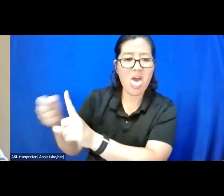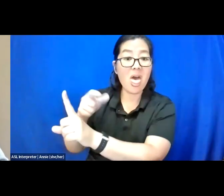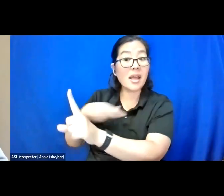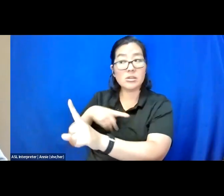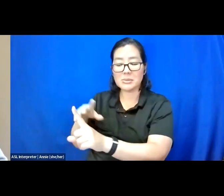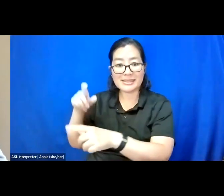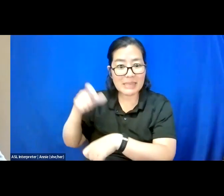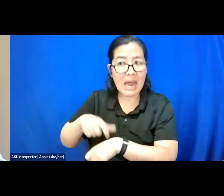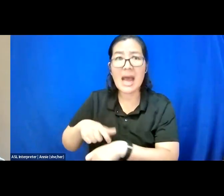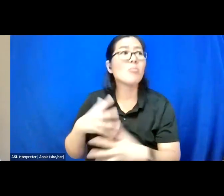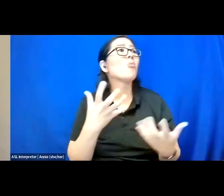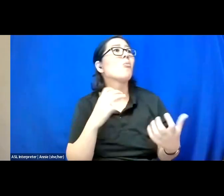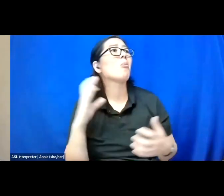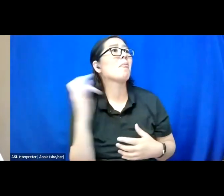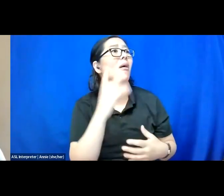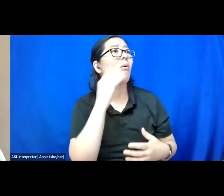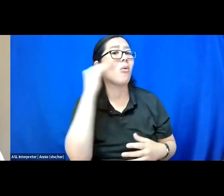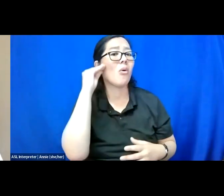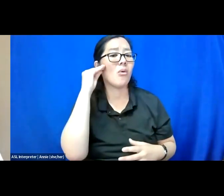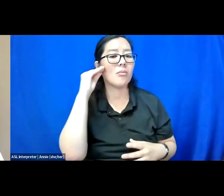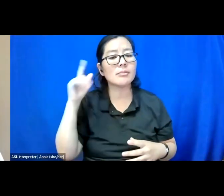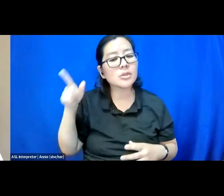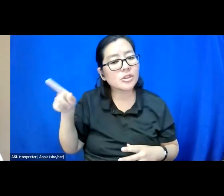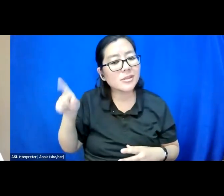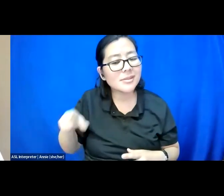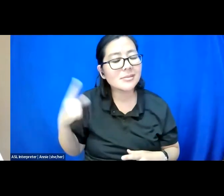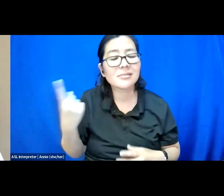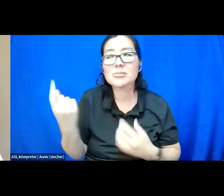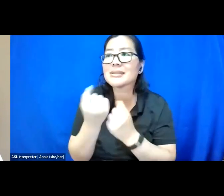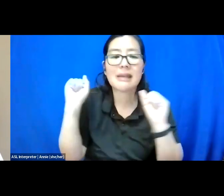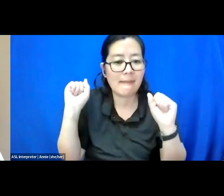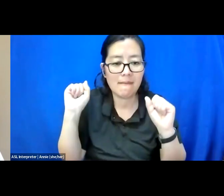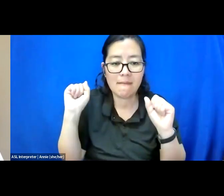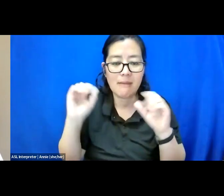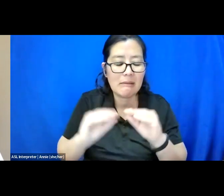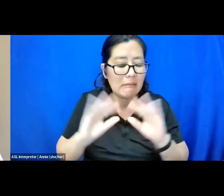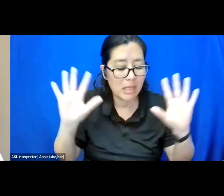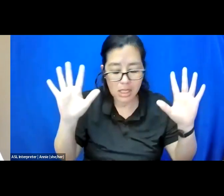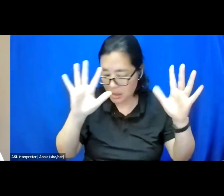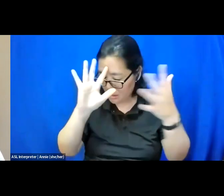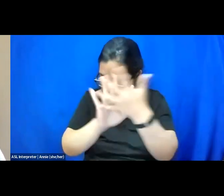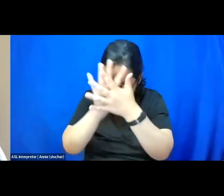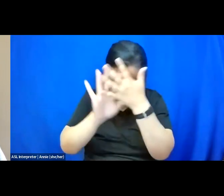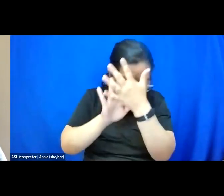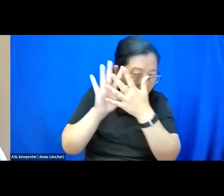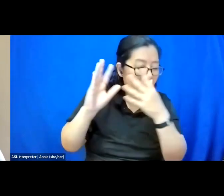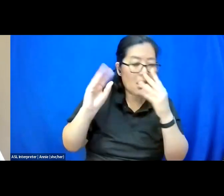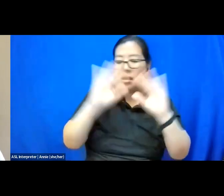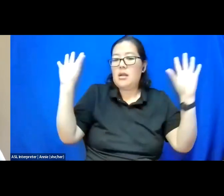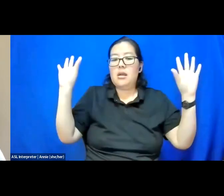to come home, but she needed somewhere safe and clear to clear her head and get some rest.